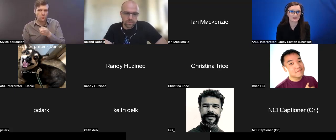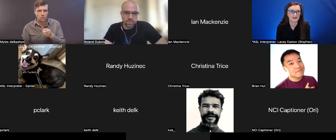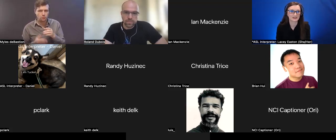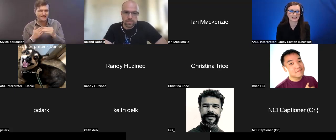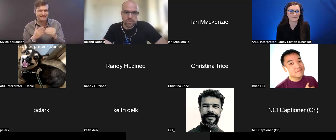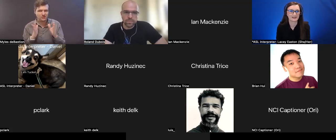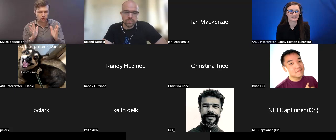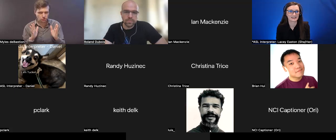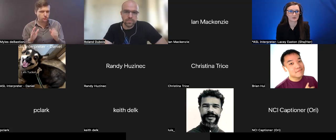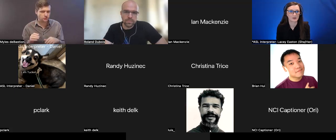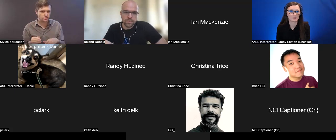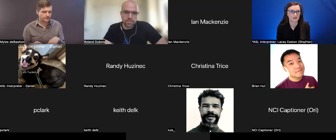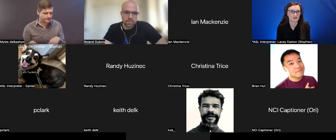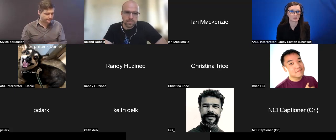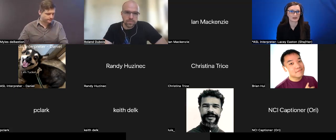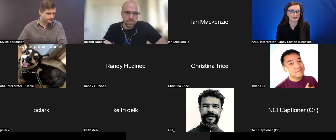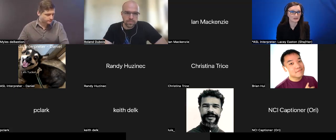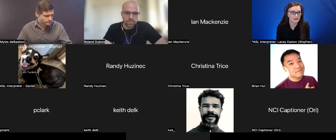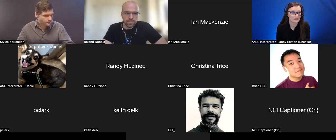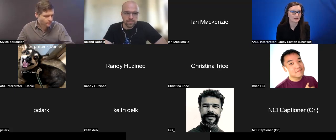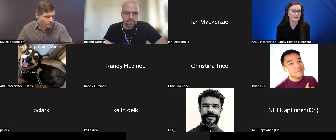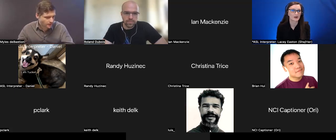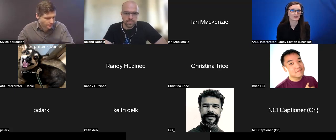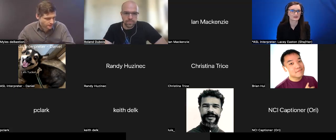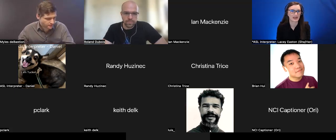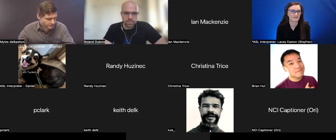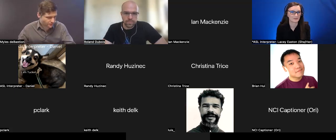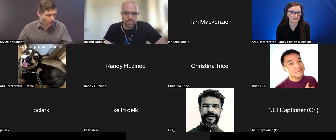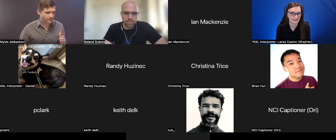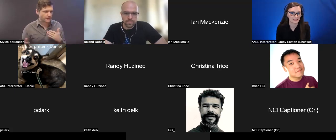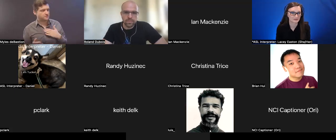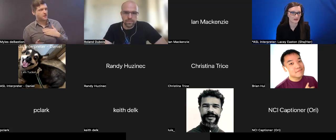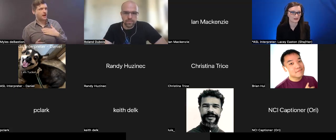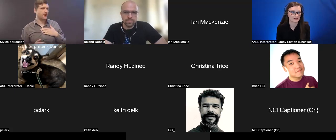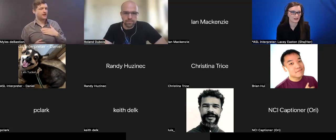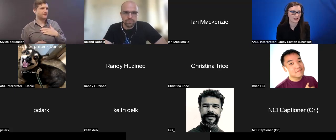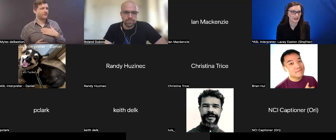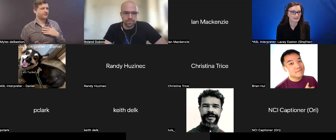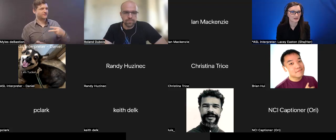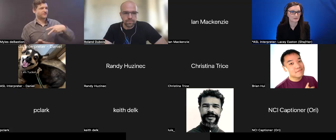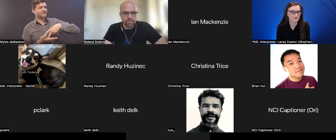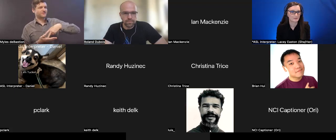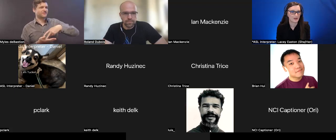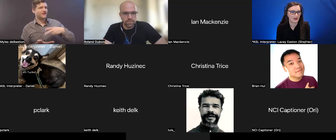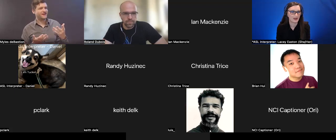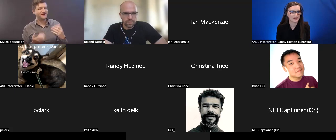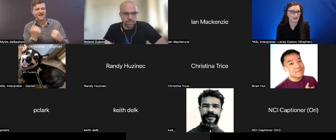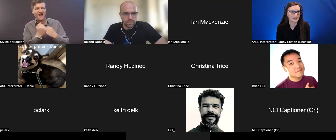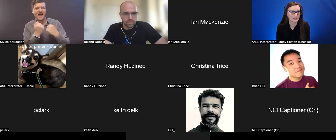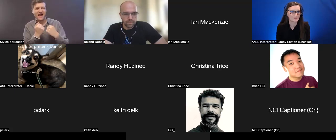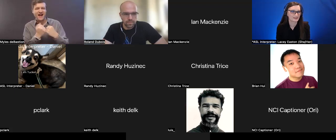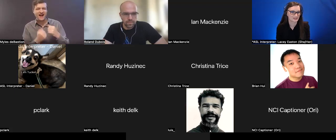just having disabled people to join and learn. But also to have them lead, as well. For my position